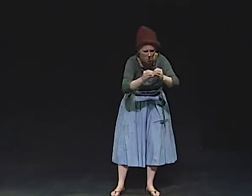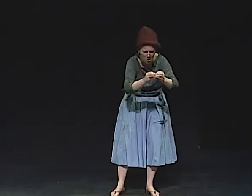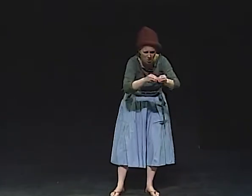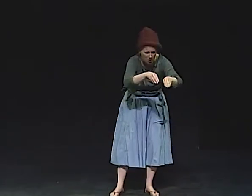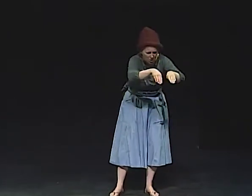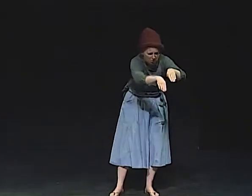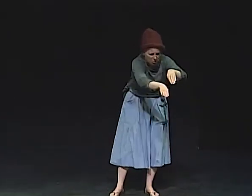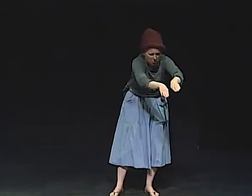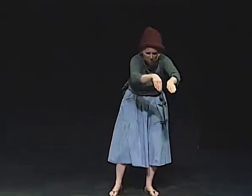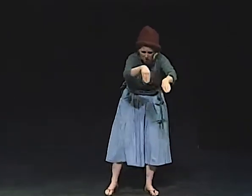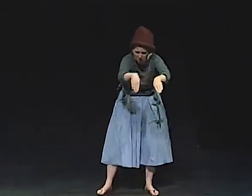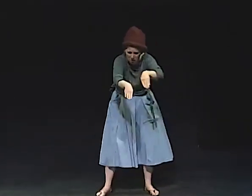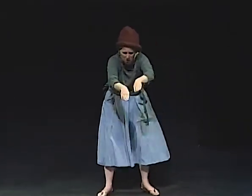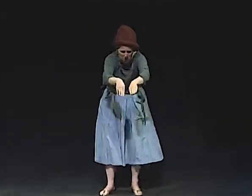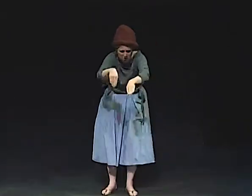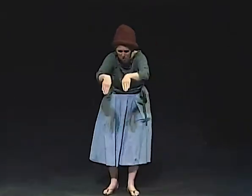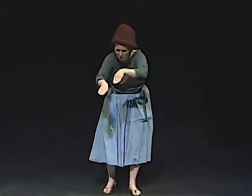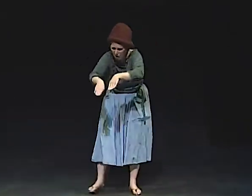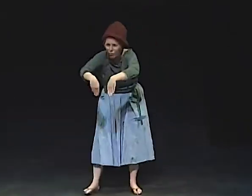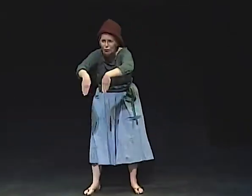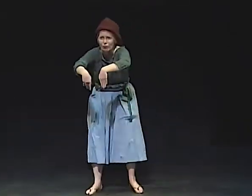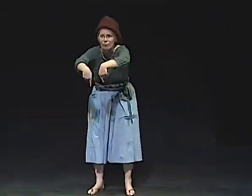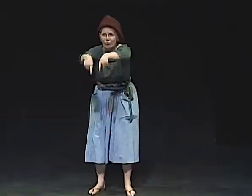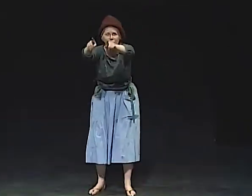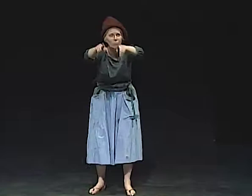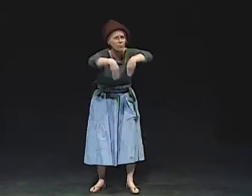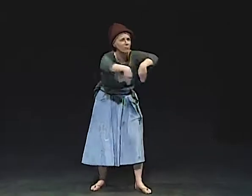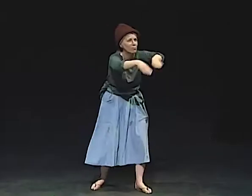THAT MY MOTHER WOULD NO LONGER PUT HER FEET INTO.